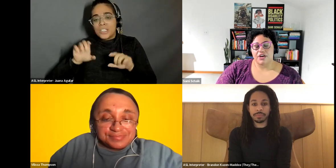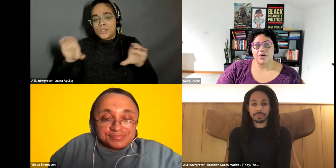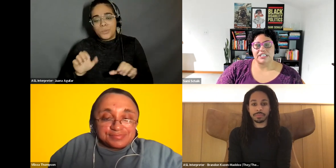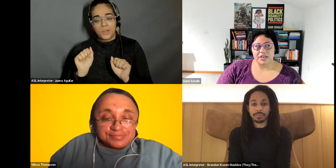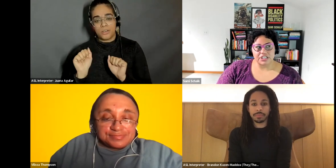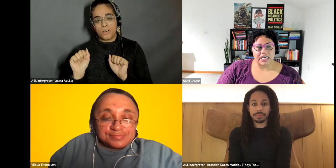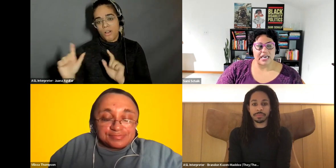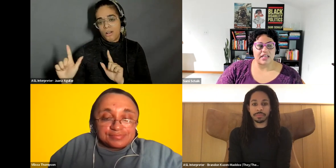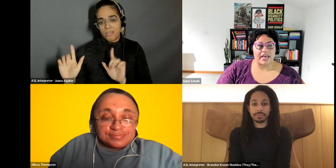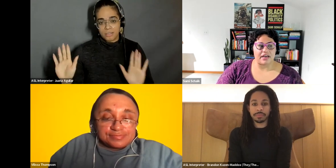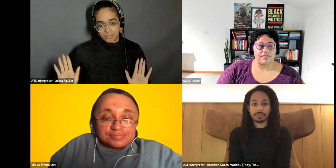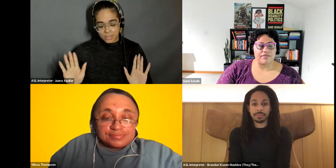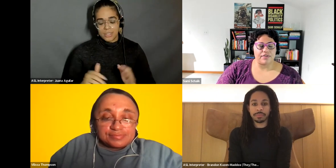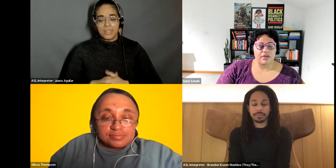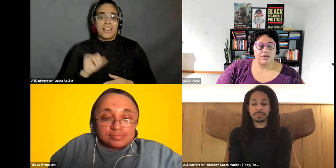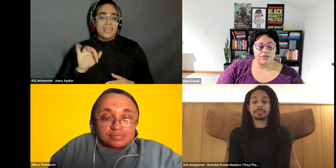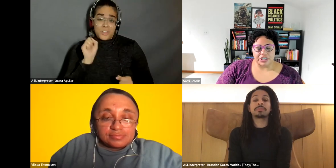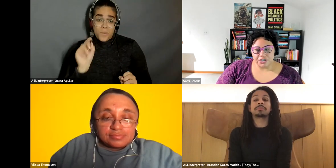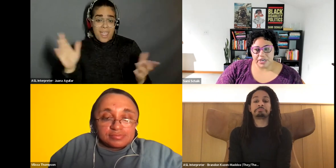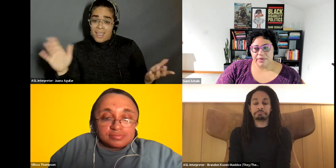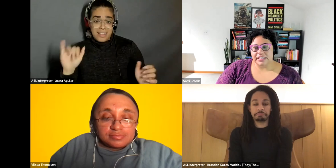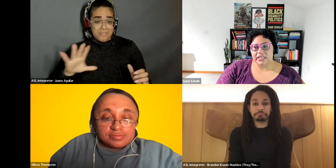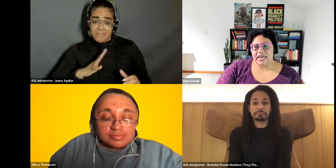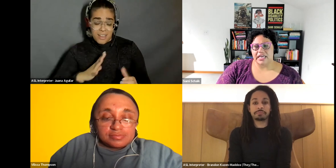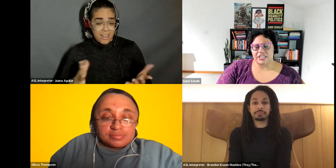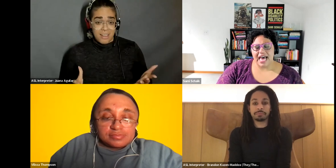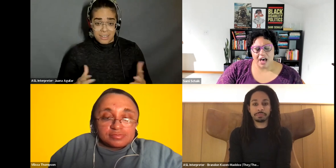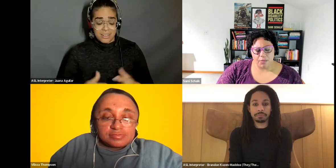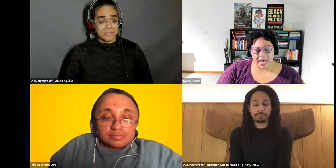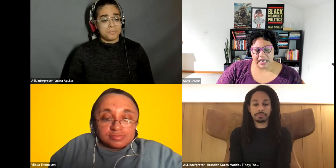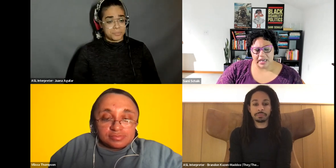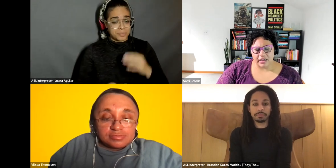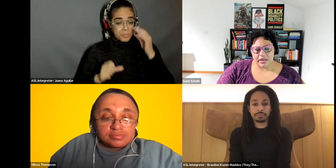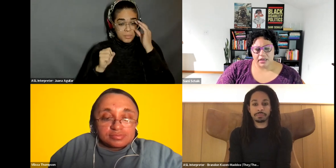Sami Schalk: you know, especially in light of losing Judy recently, and just how many